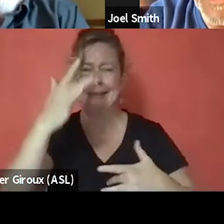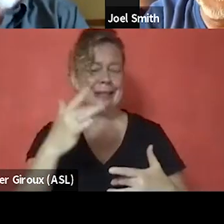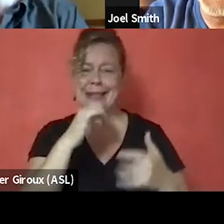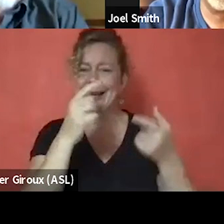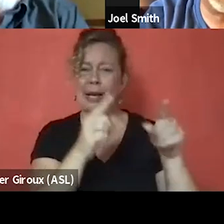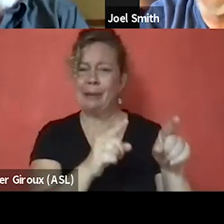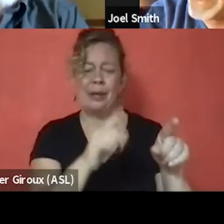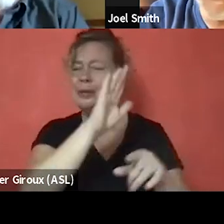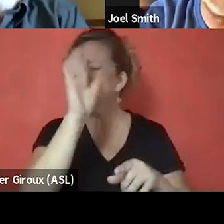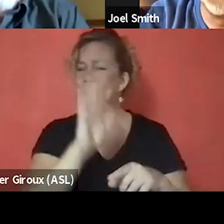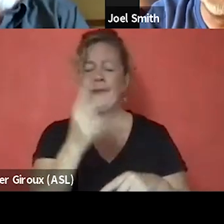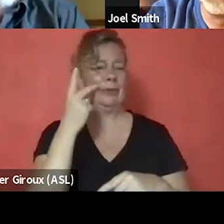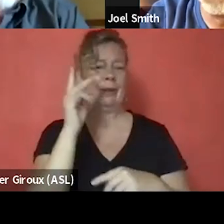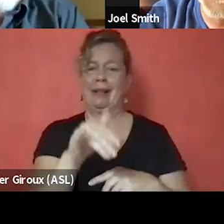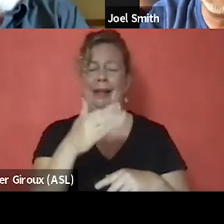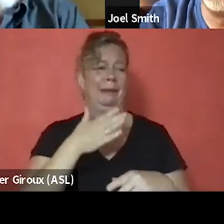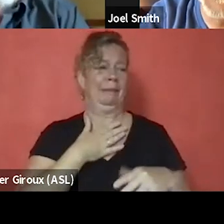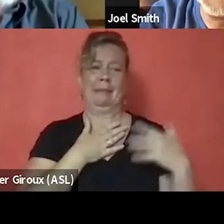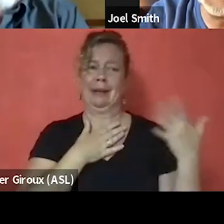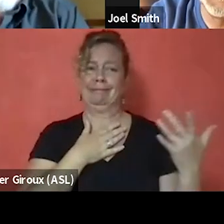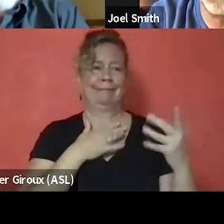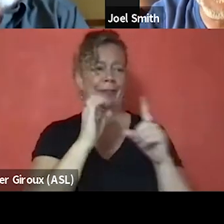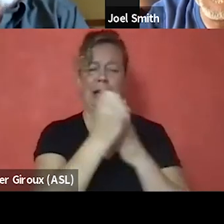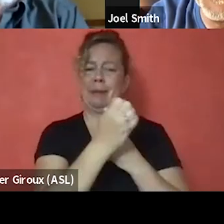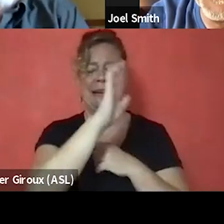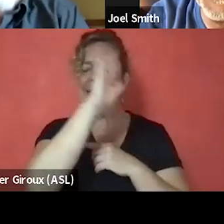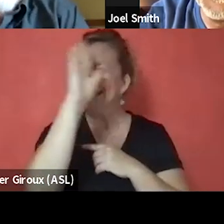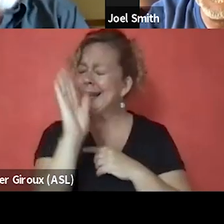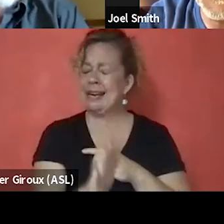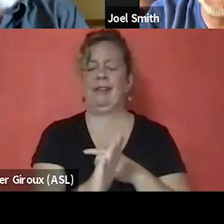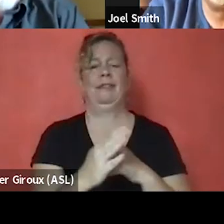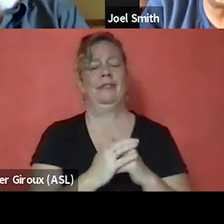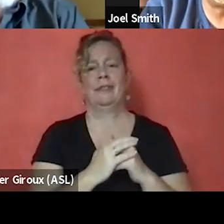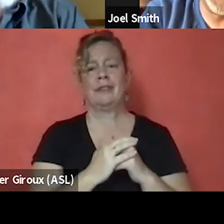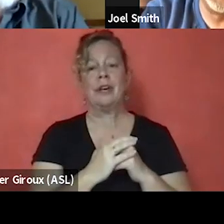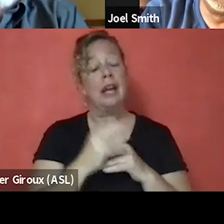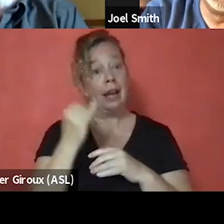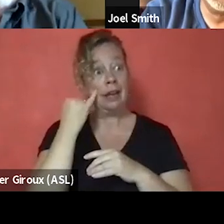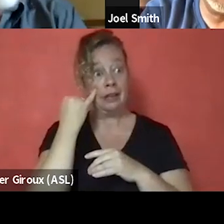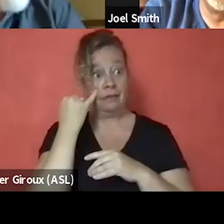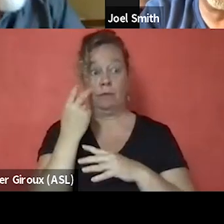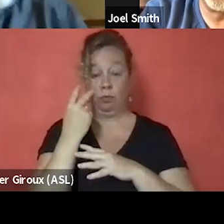You never saw it in my environment ever. And if you did, it was just,